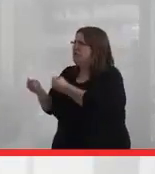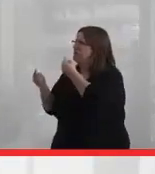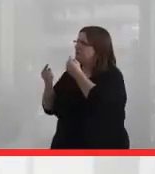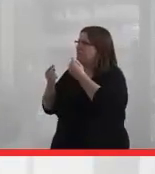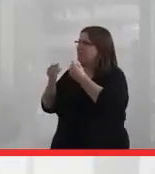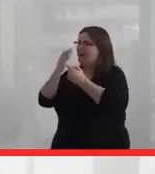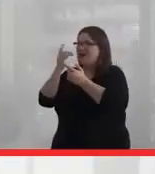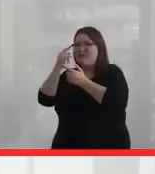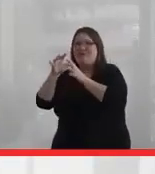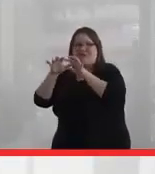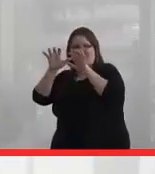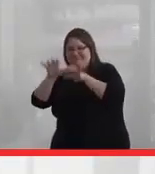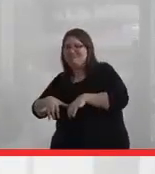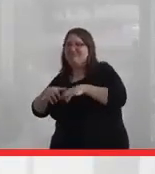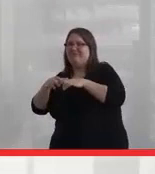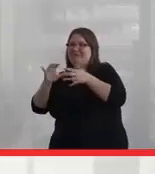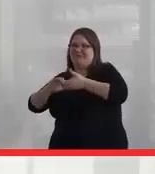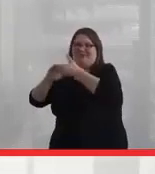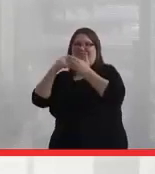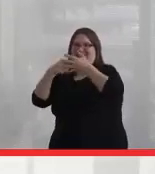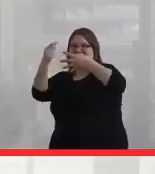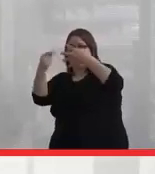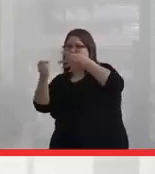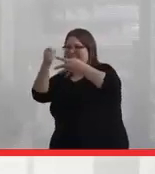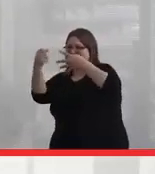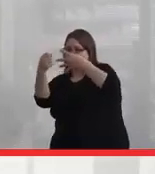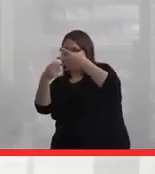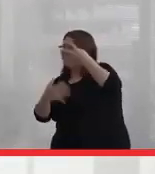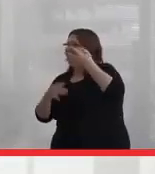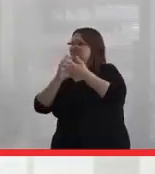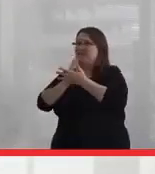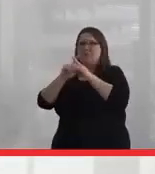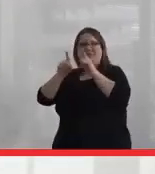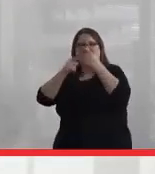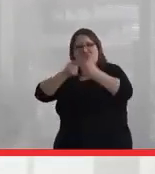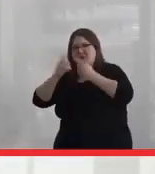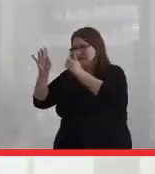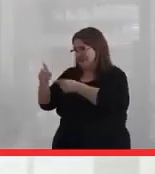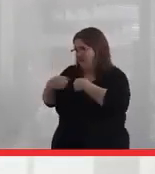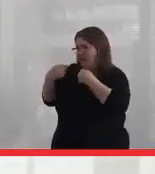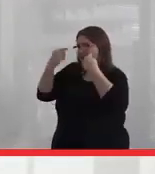for these solidarity talks about all the struggles that our peoples have faced over time.